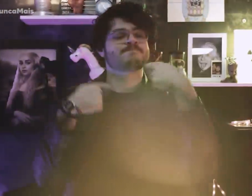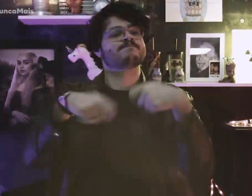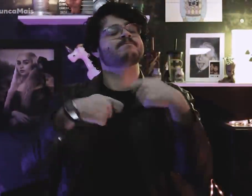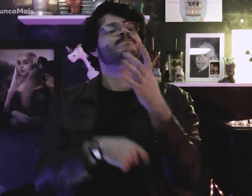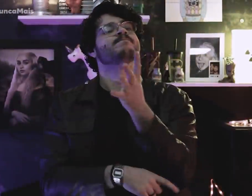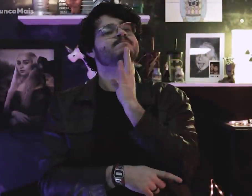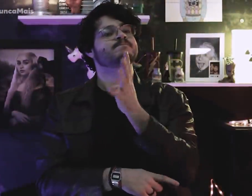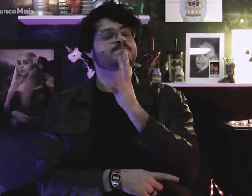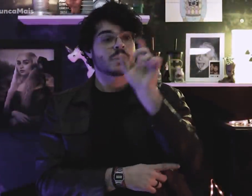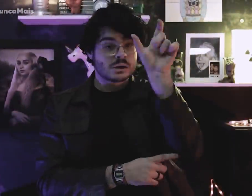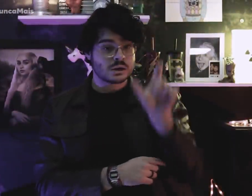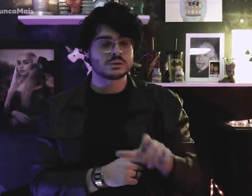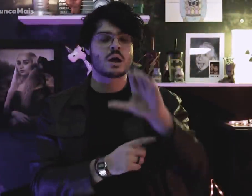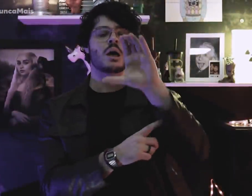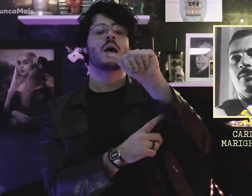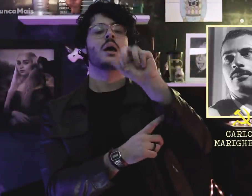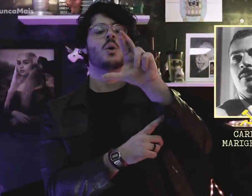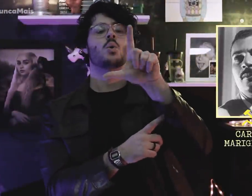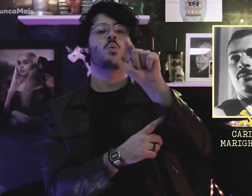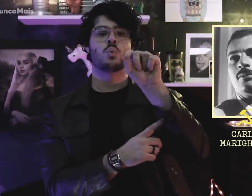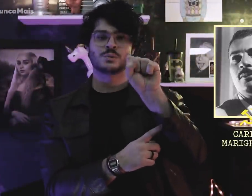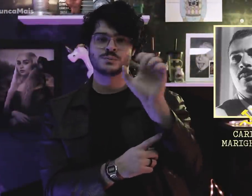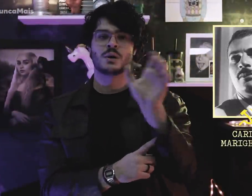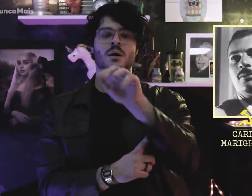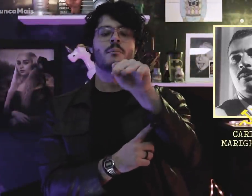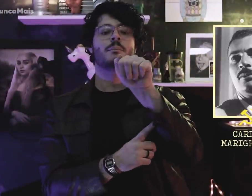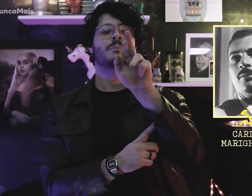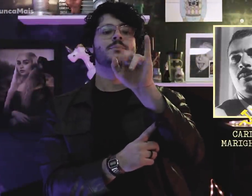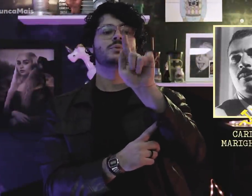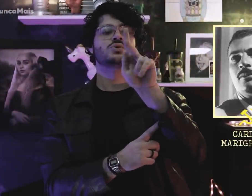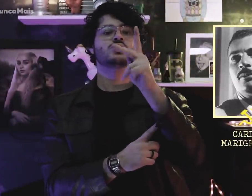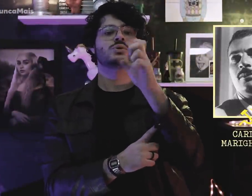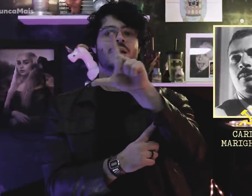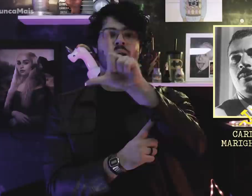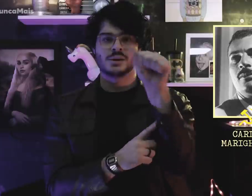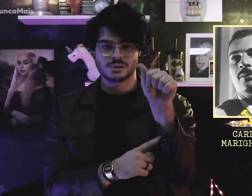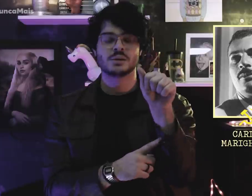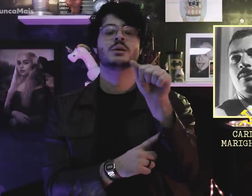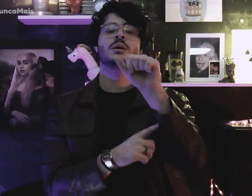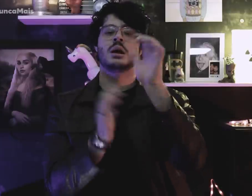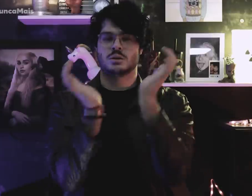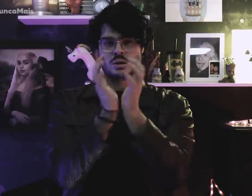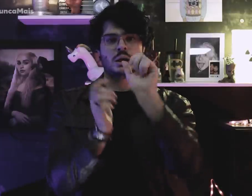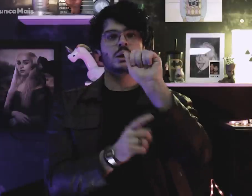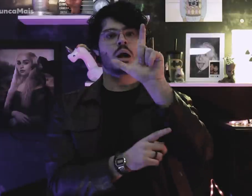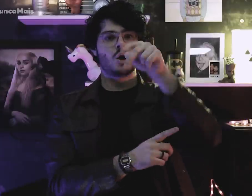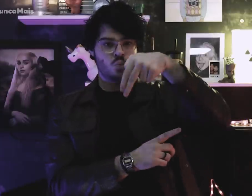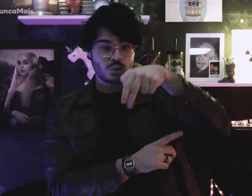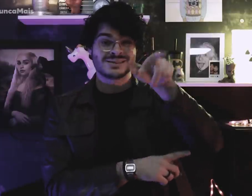You need to know Carlos Marighella (ALN),